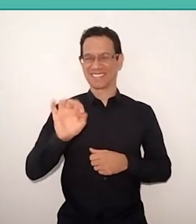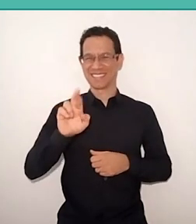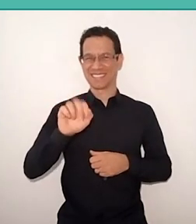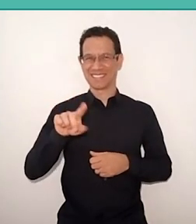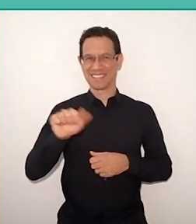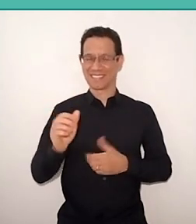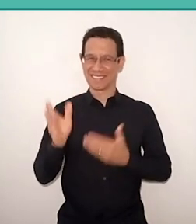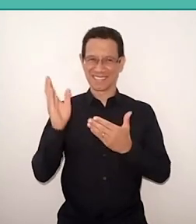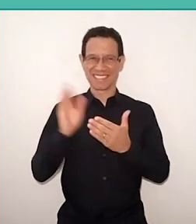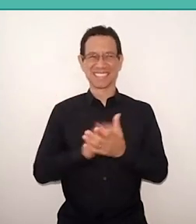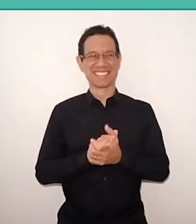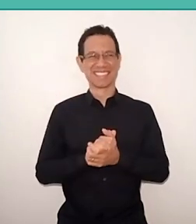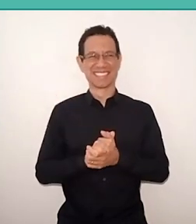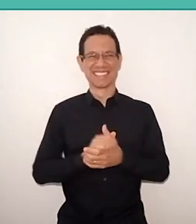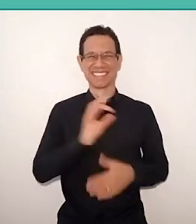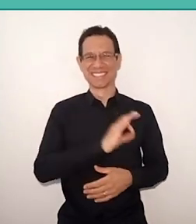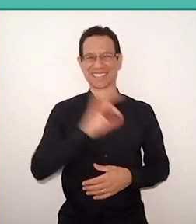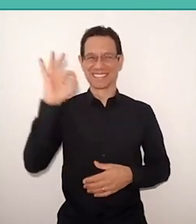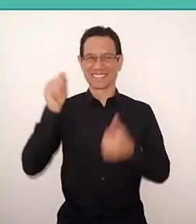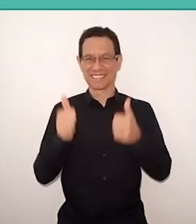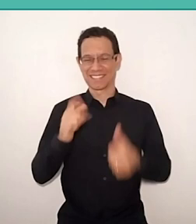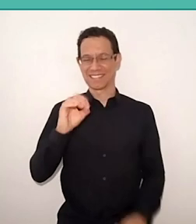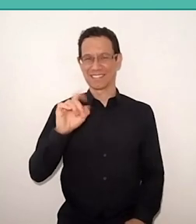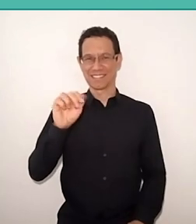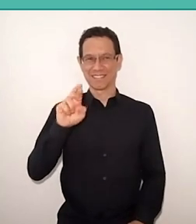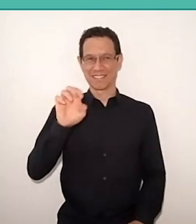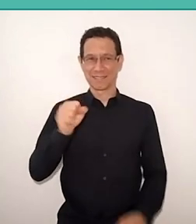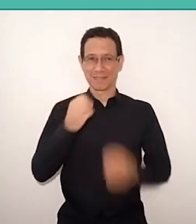Great, Dolores. Very well, very well spoken.